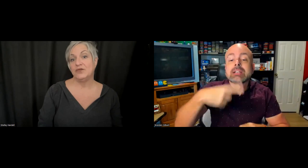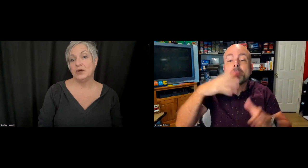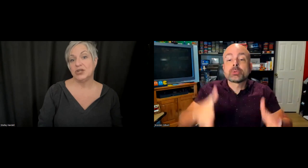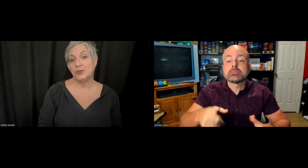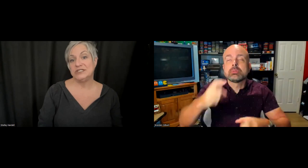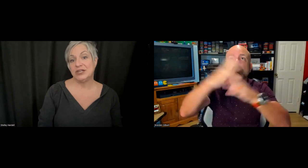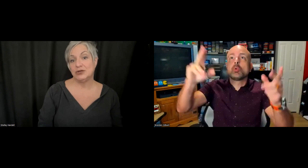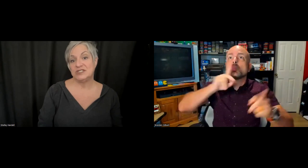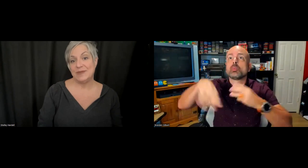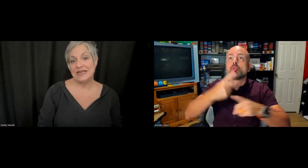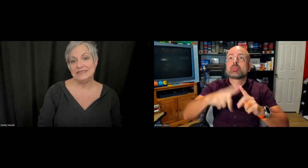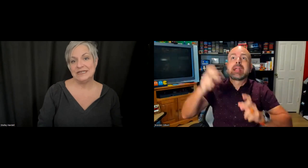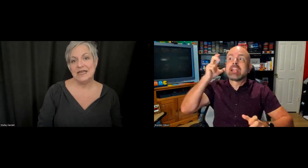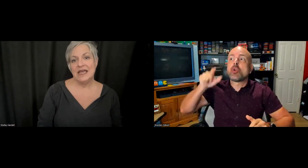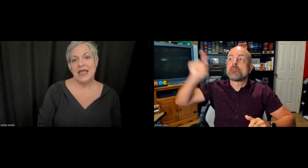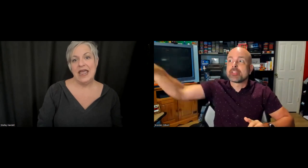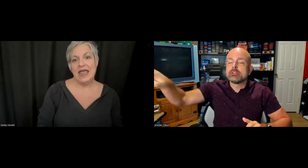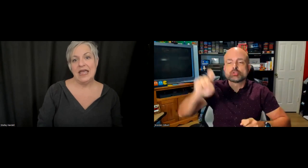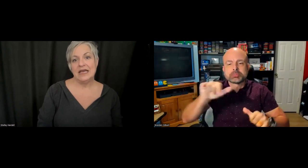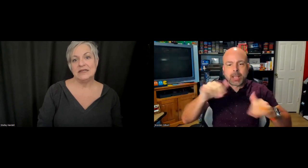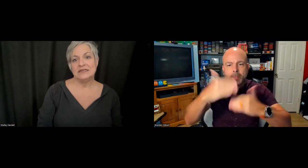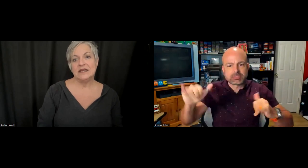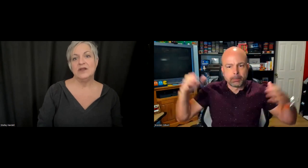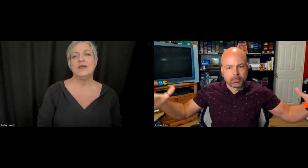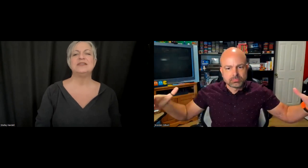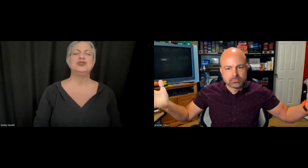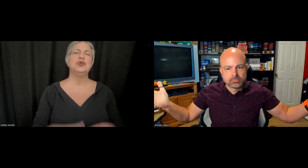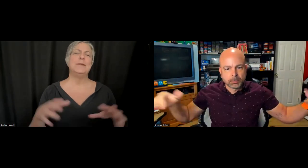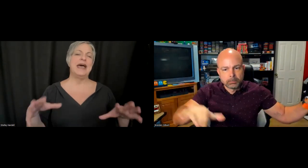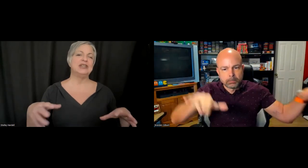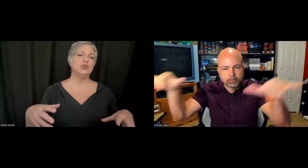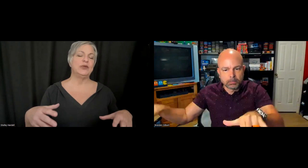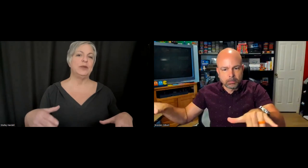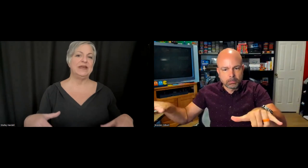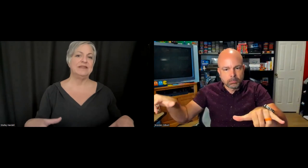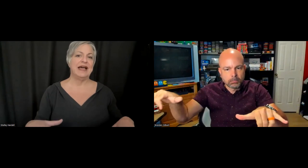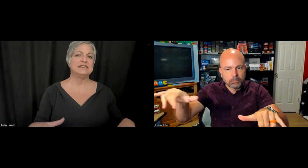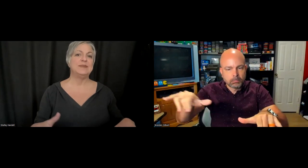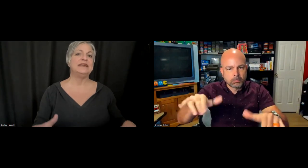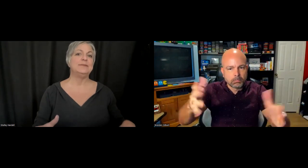focus on a particular space. To imagine what it would be like